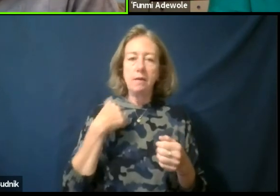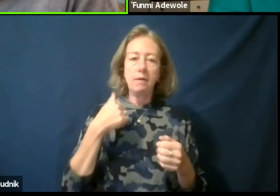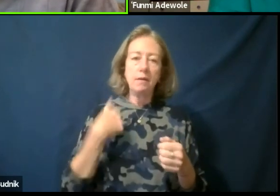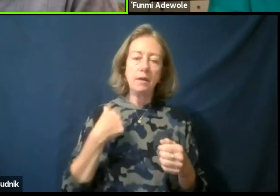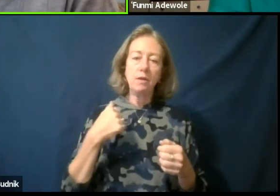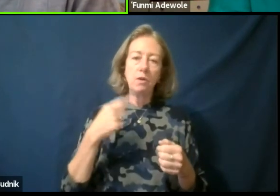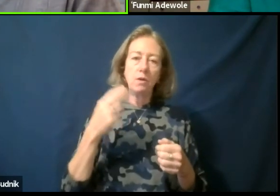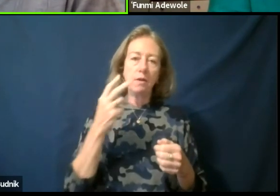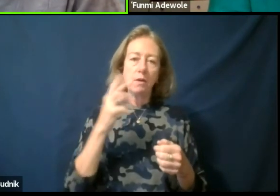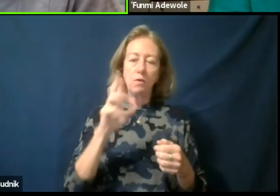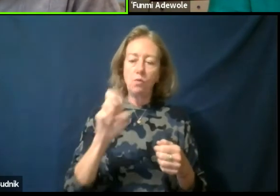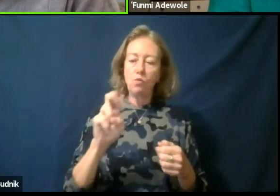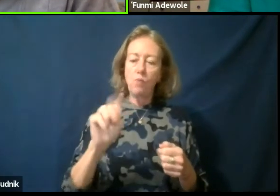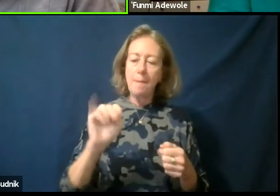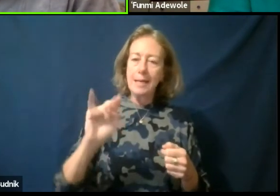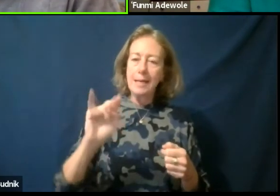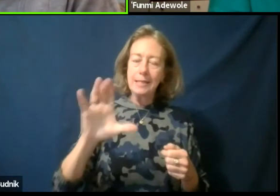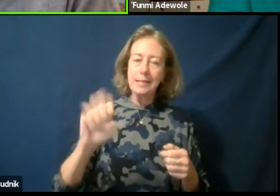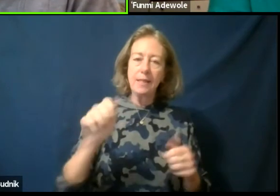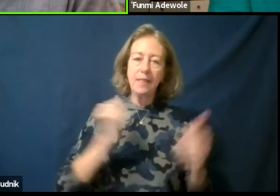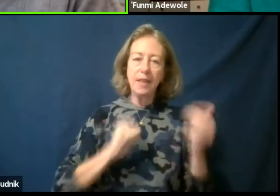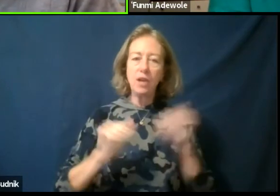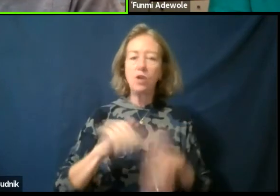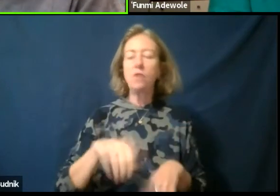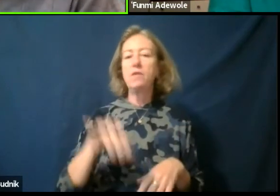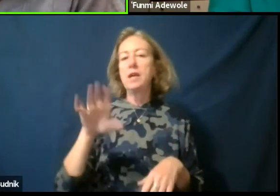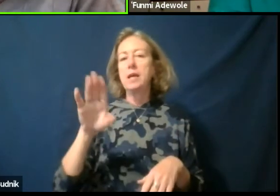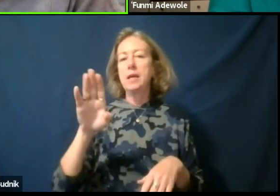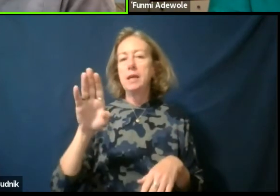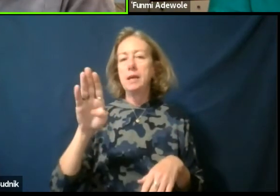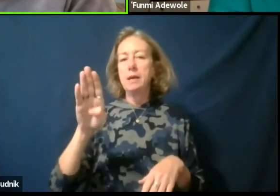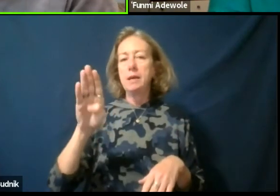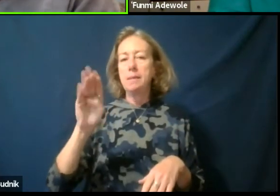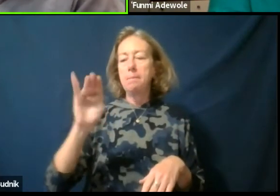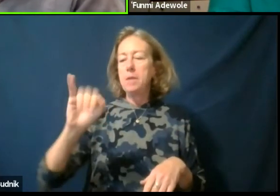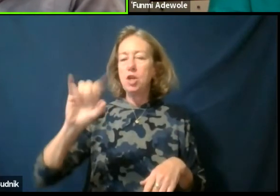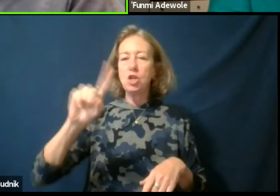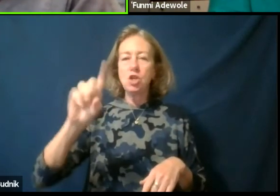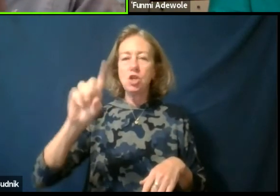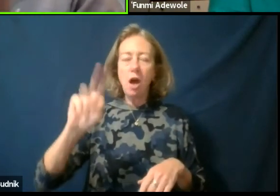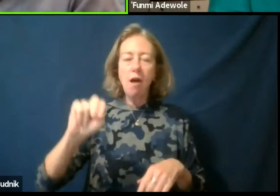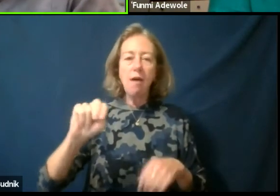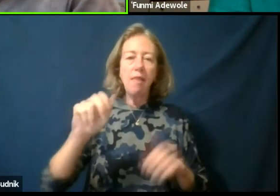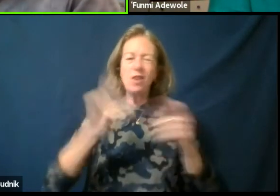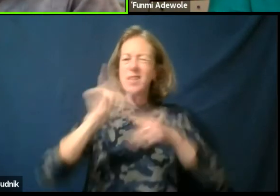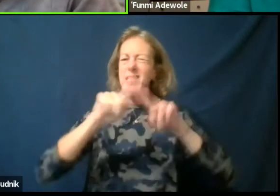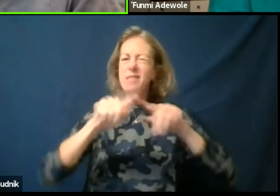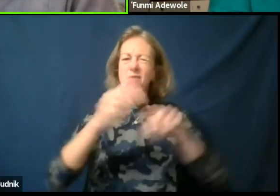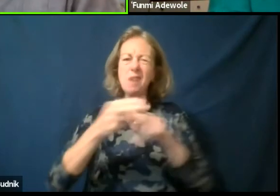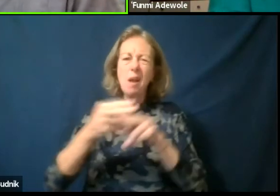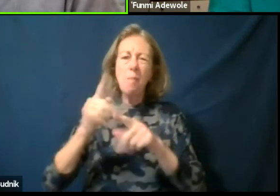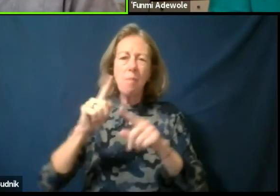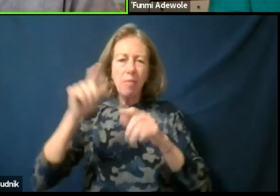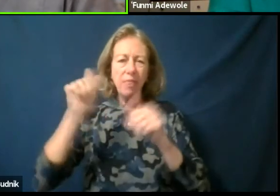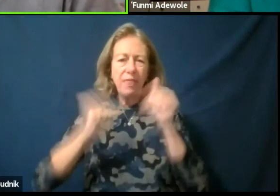we have the refugee theater, we have museum theater whatever like, it's really huge.